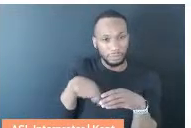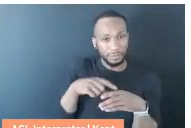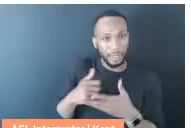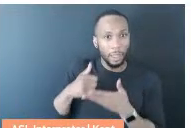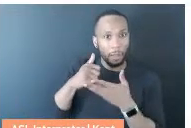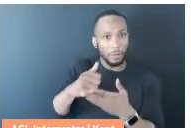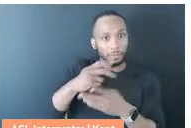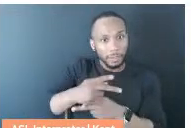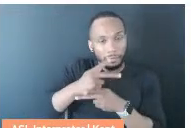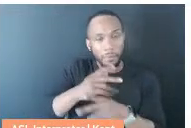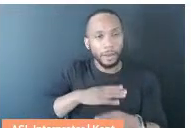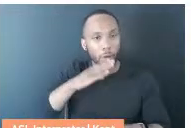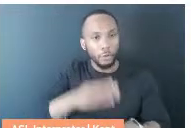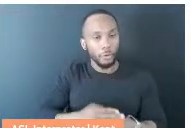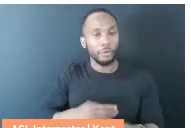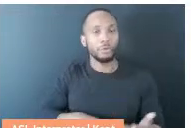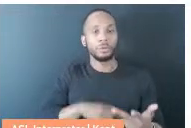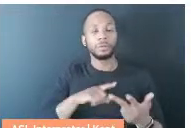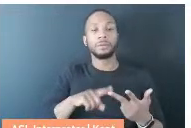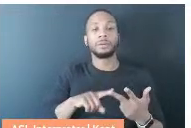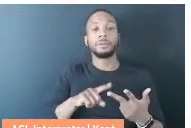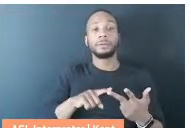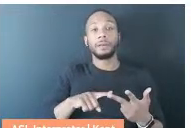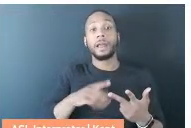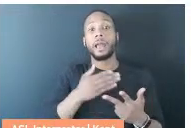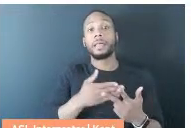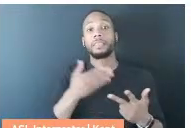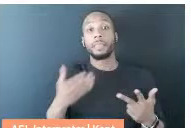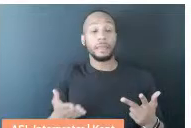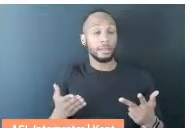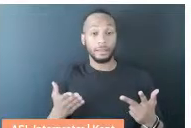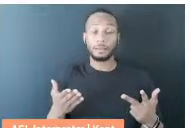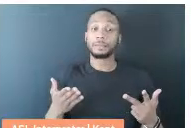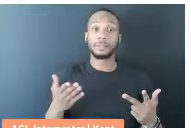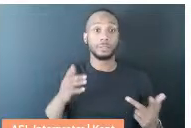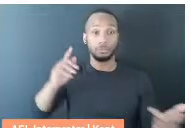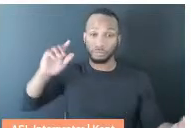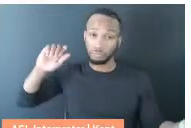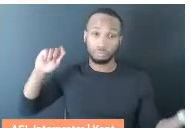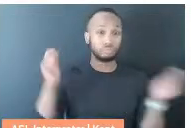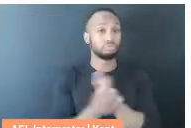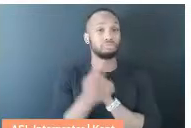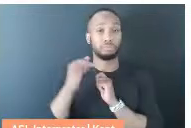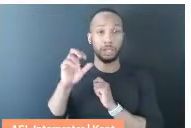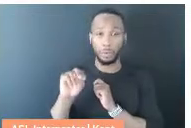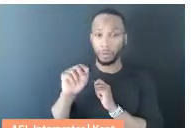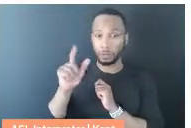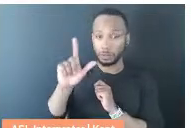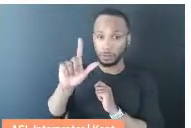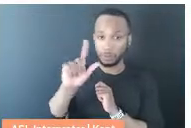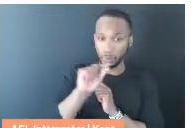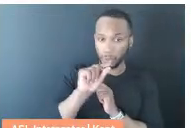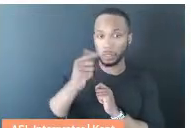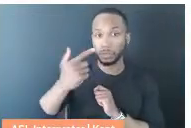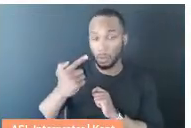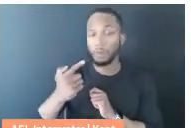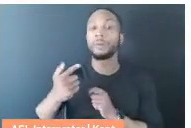my daughter. And then things really shifted in January of 2021 when my mom had a massive stroke.